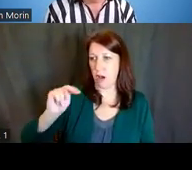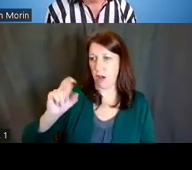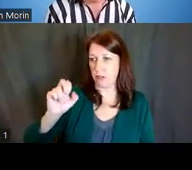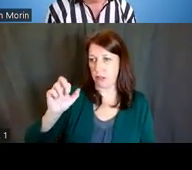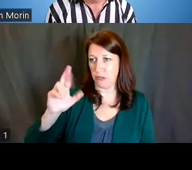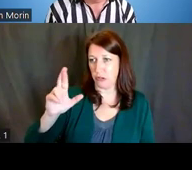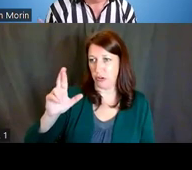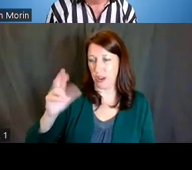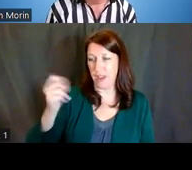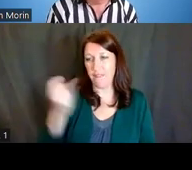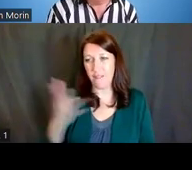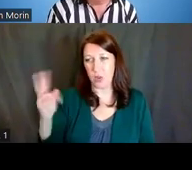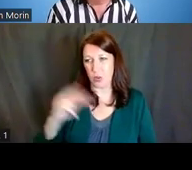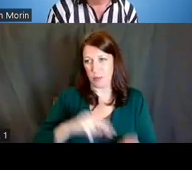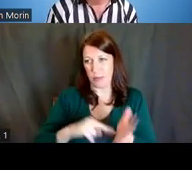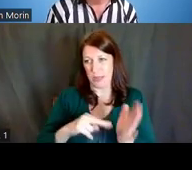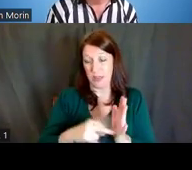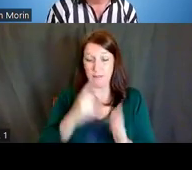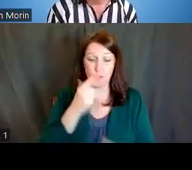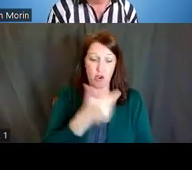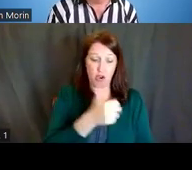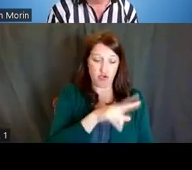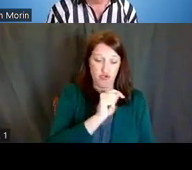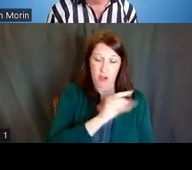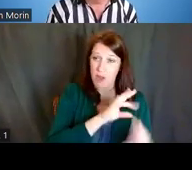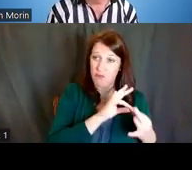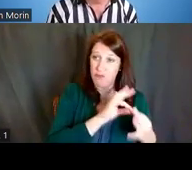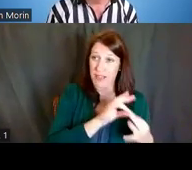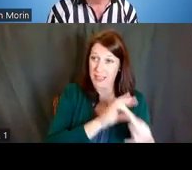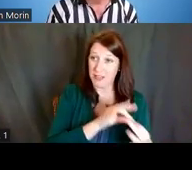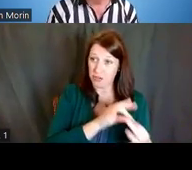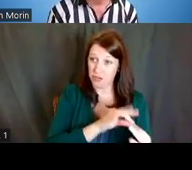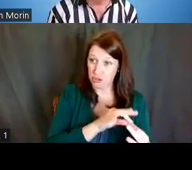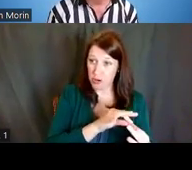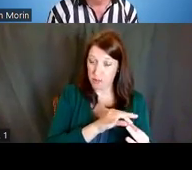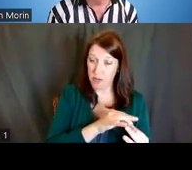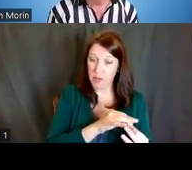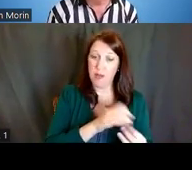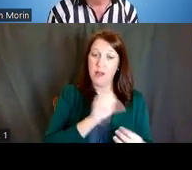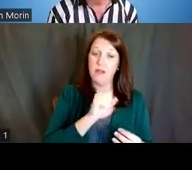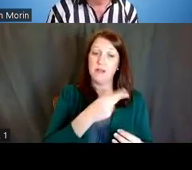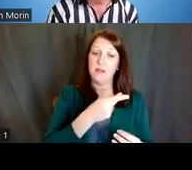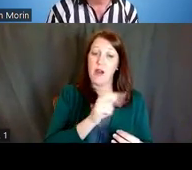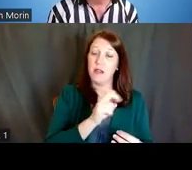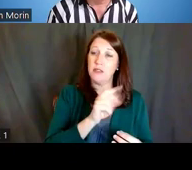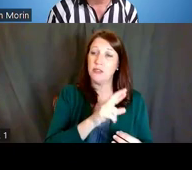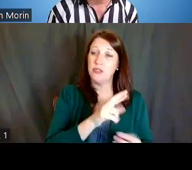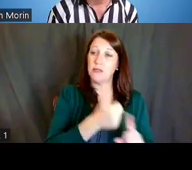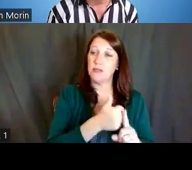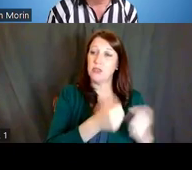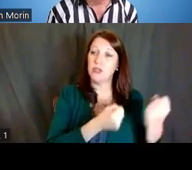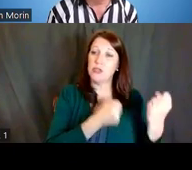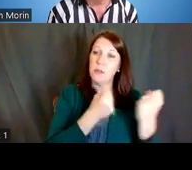In a grant relationship, as I mentioned before, the sponsors are the ones who support you with your research.